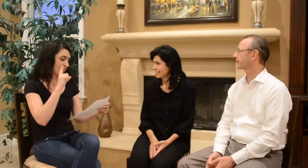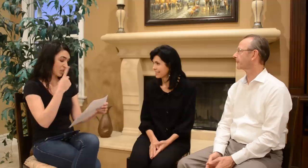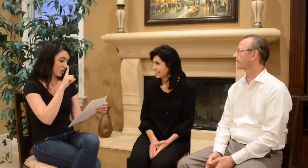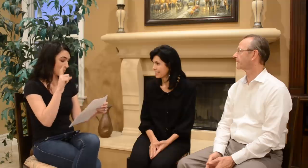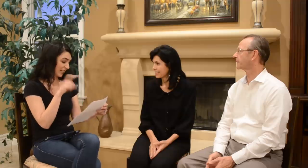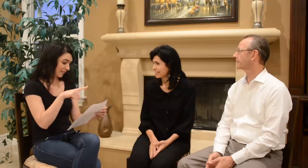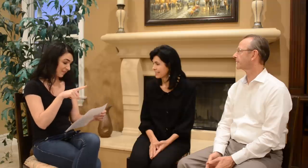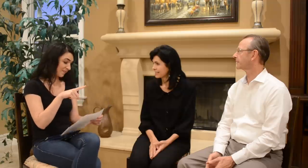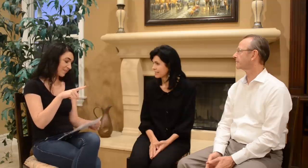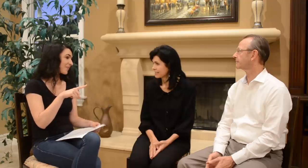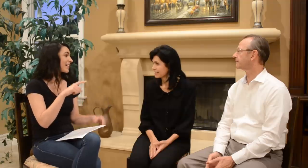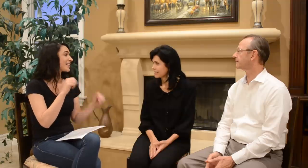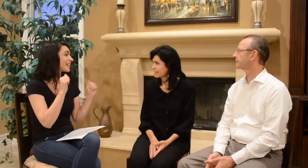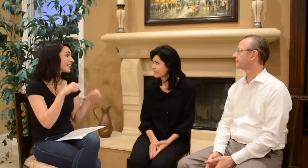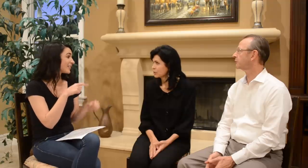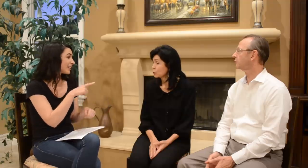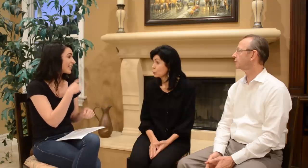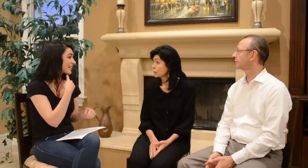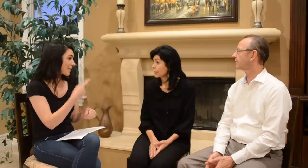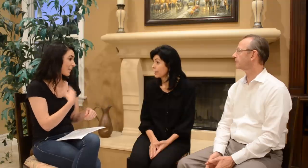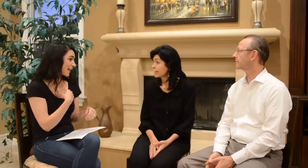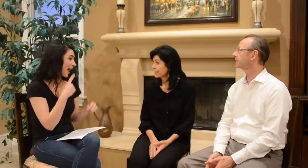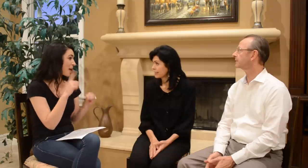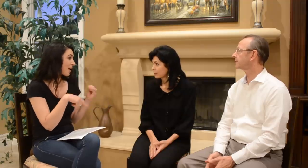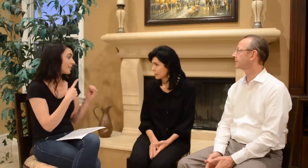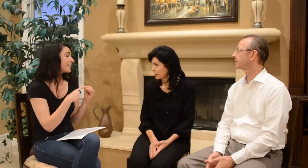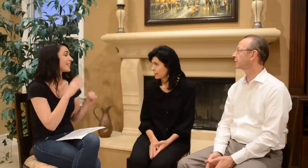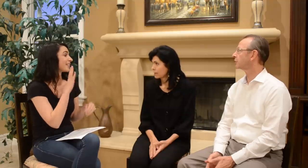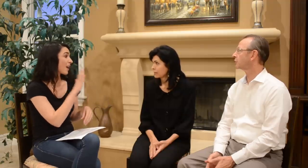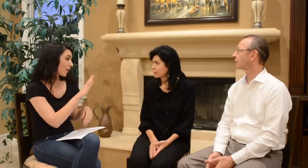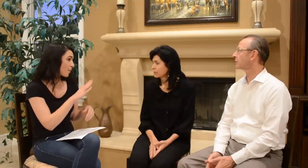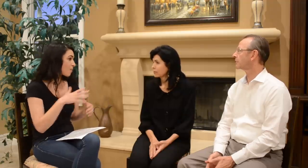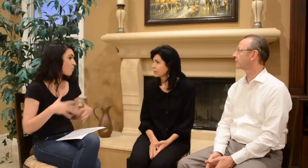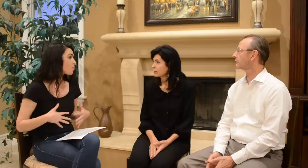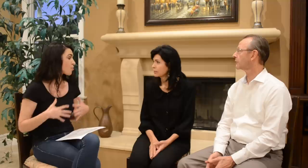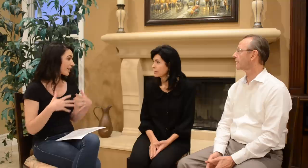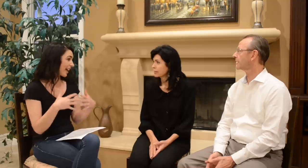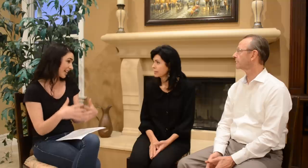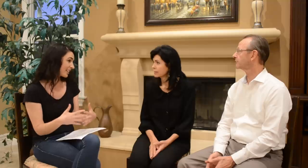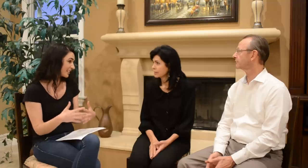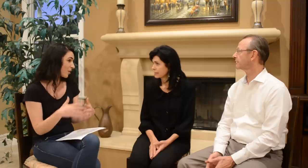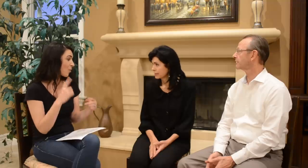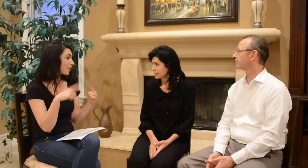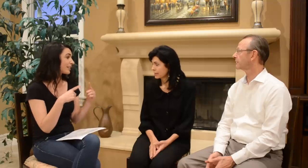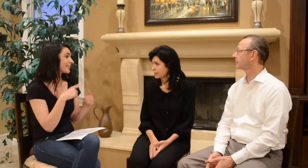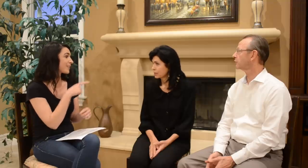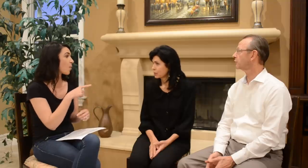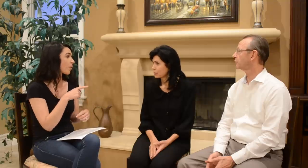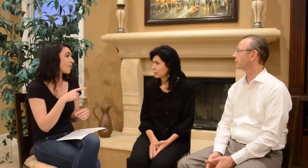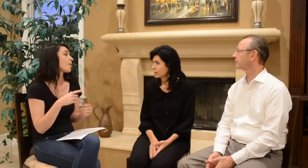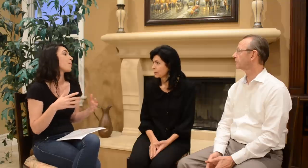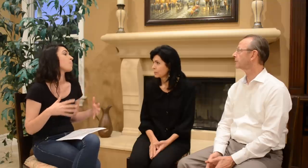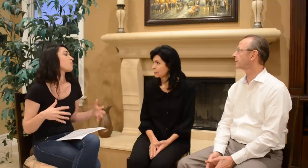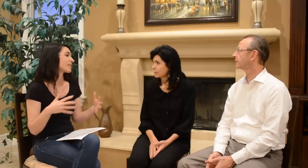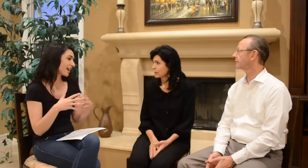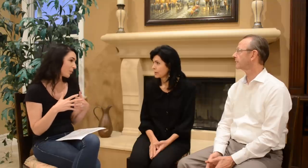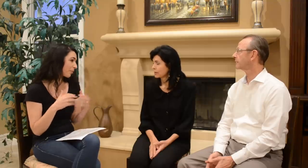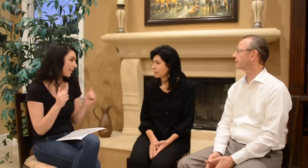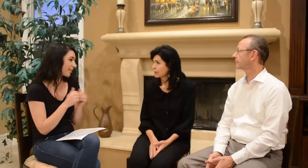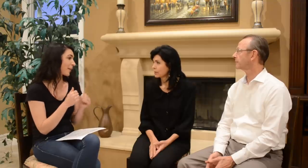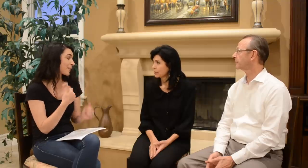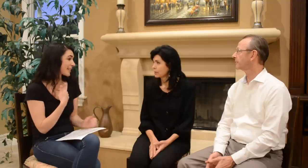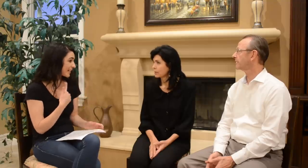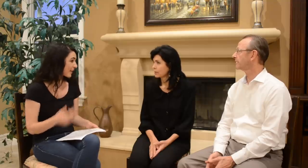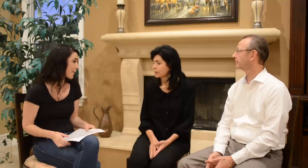First question… can you tell me about your pregnancy when you were pregnant with me?